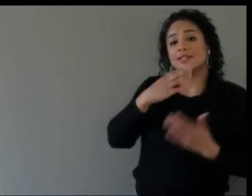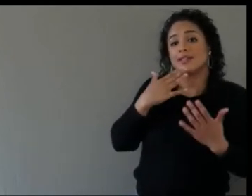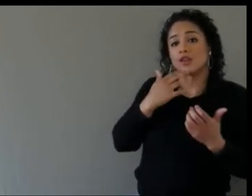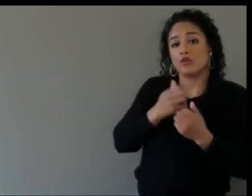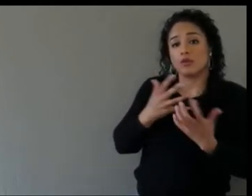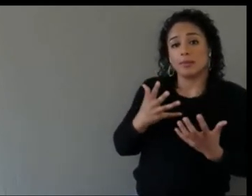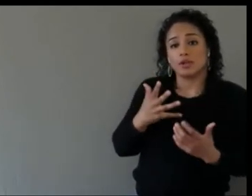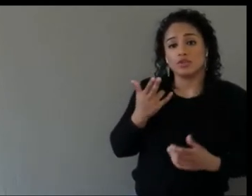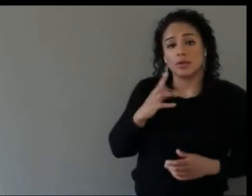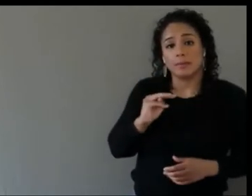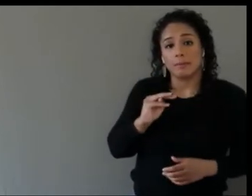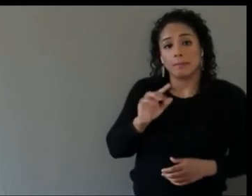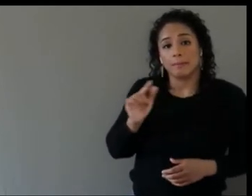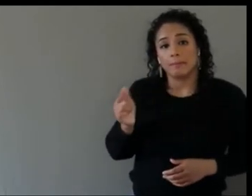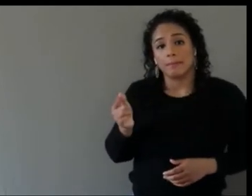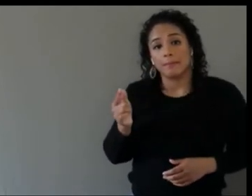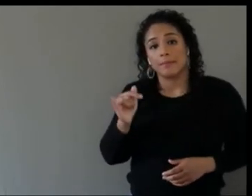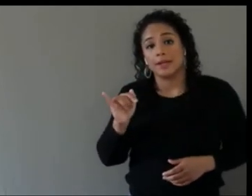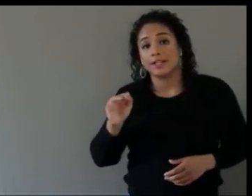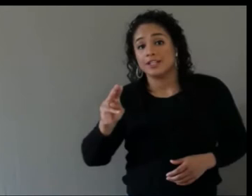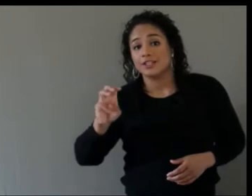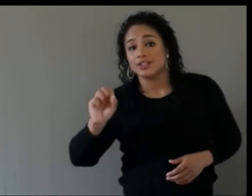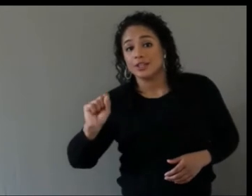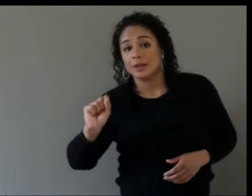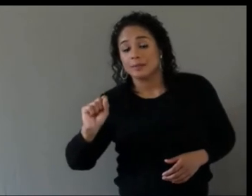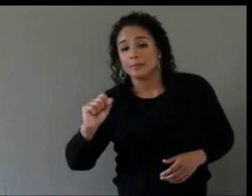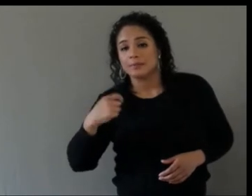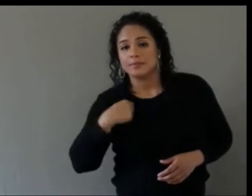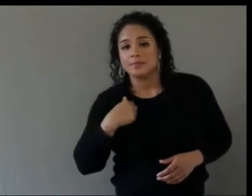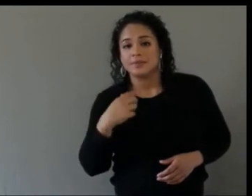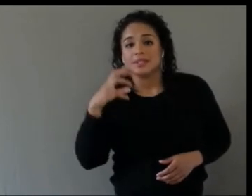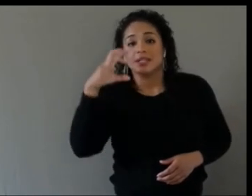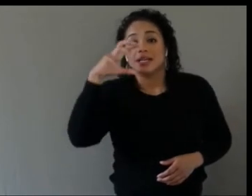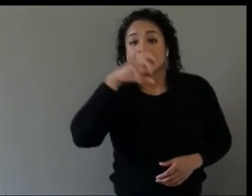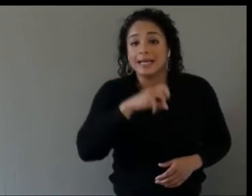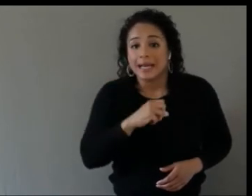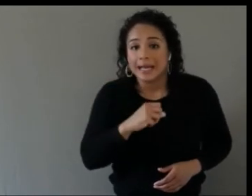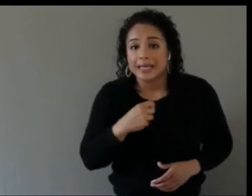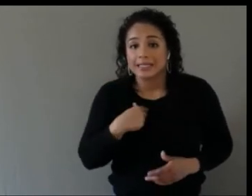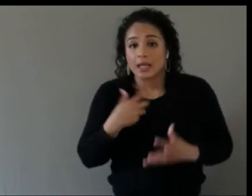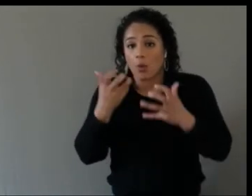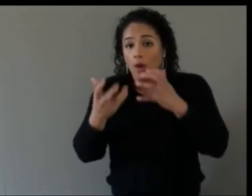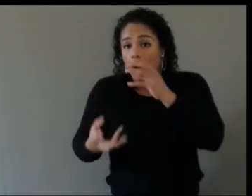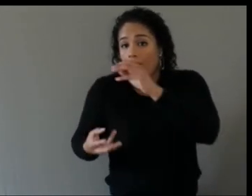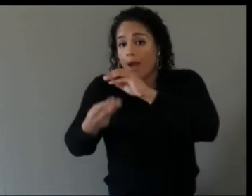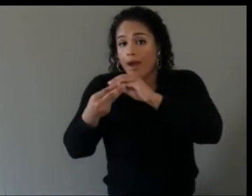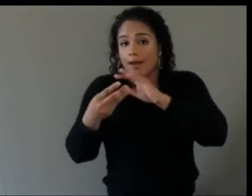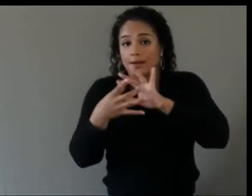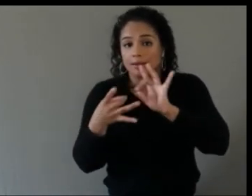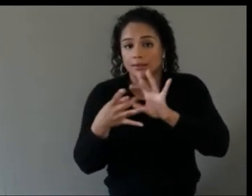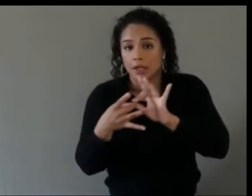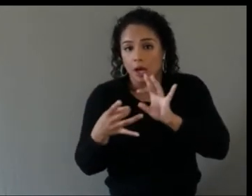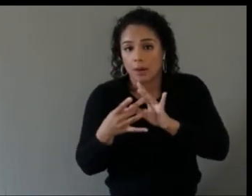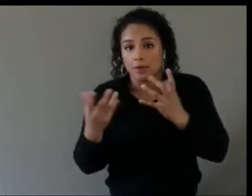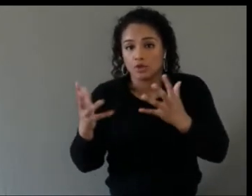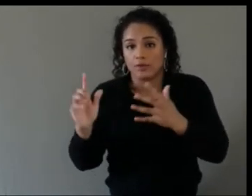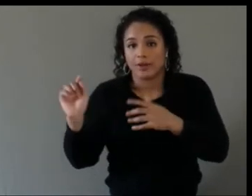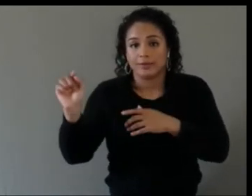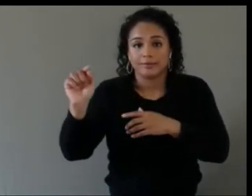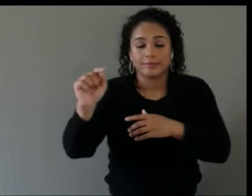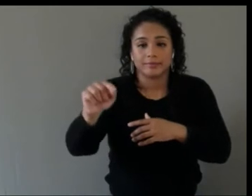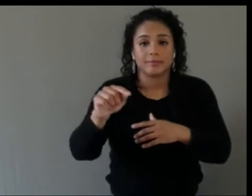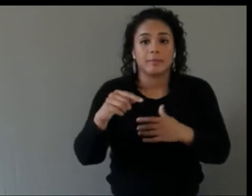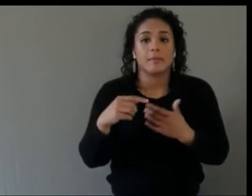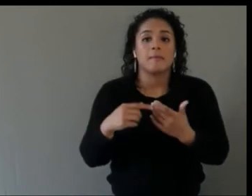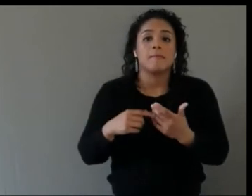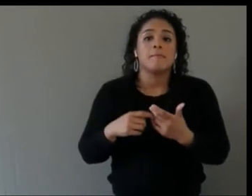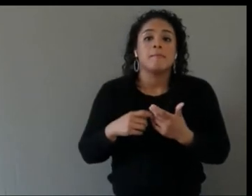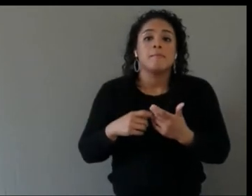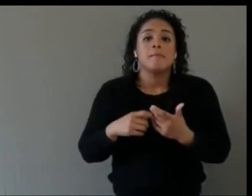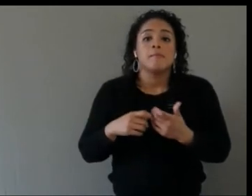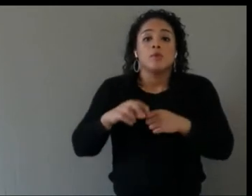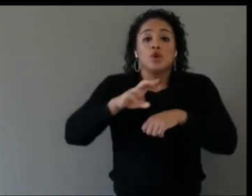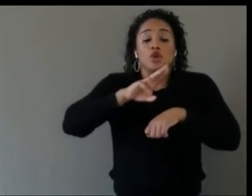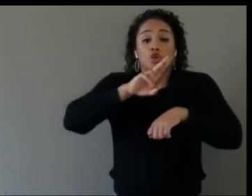I guess, to build on some of the comments made already, like, the user testing in person is very difficult